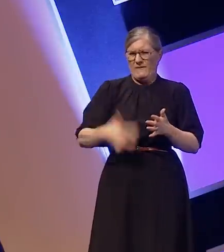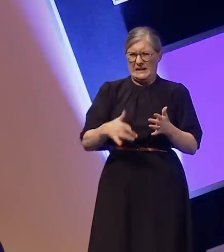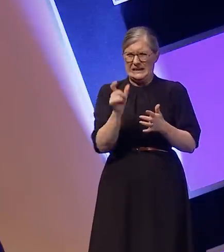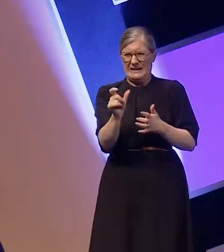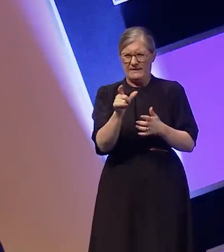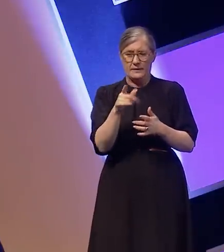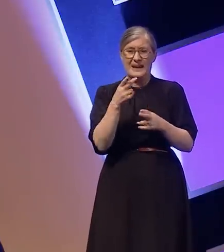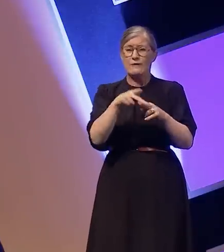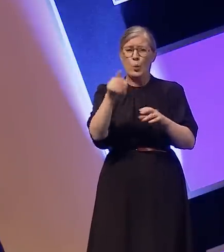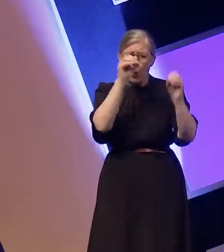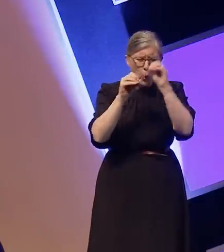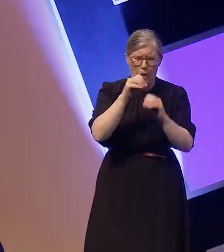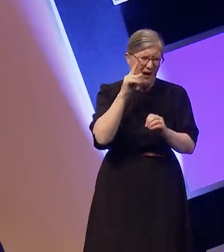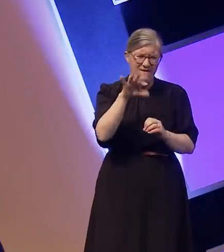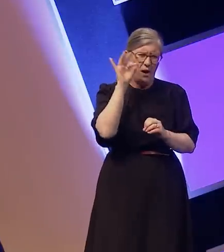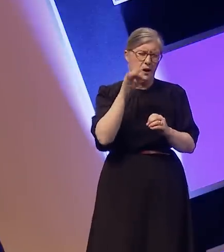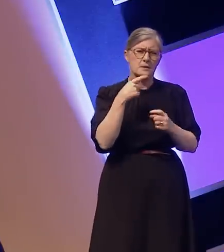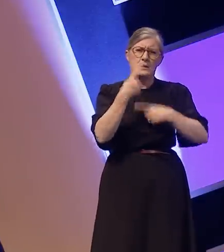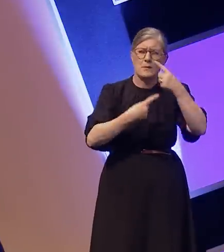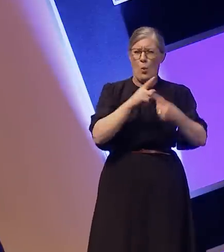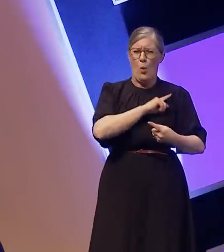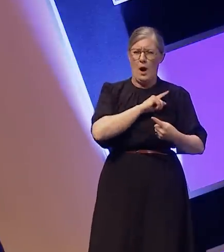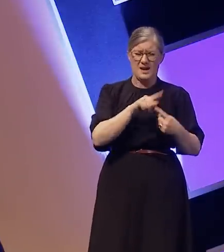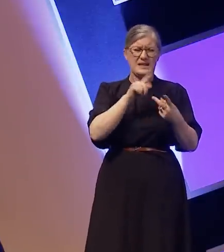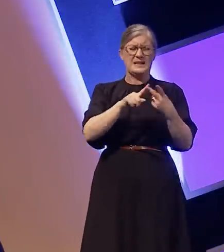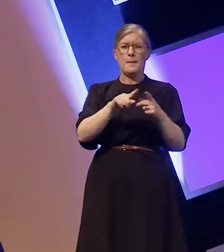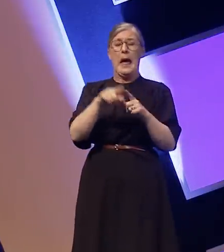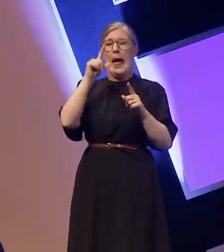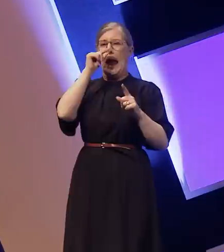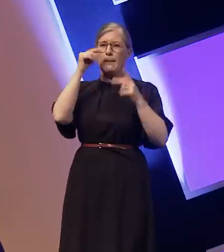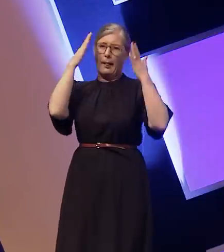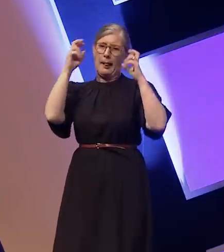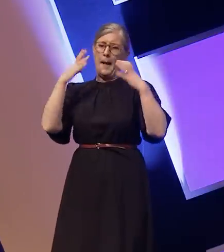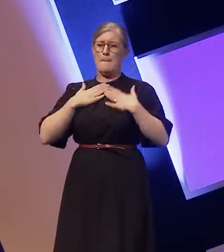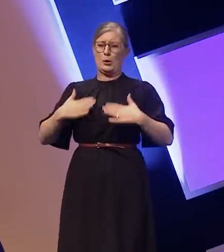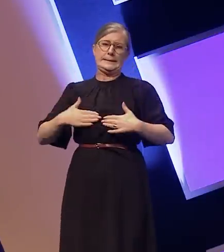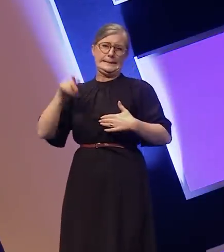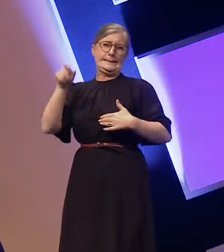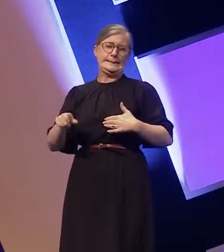And the term 'able-bodied' doesn't apply here. am I supposed to believe that it's impossible